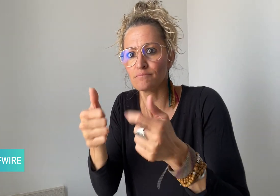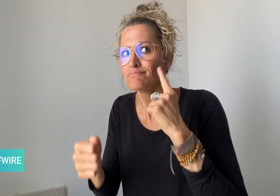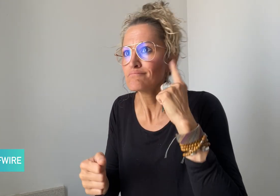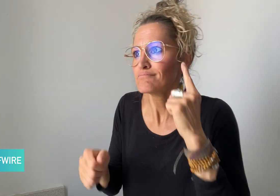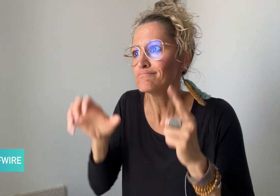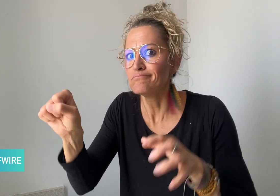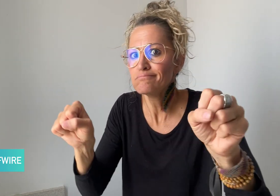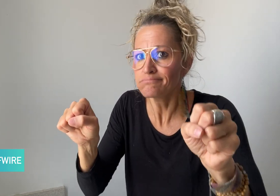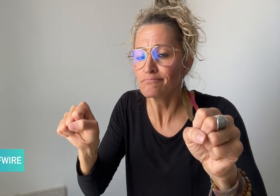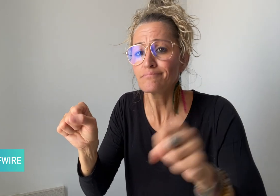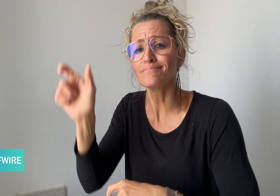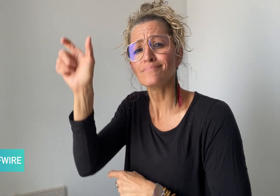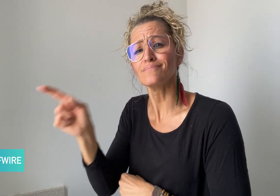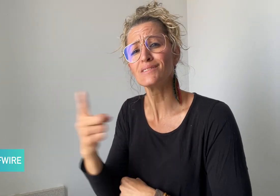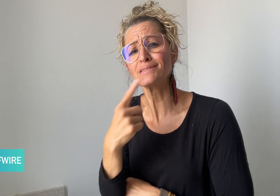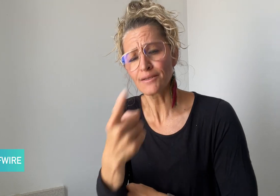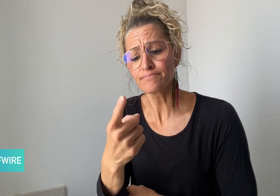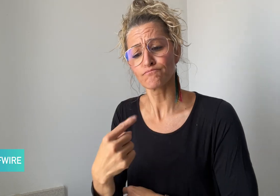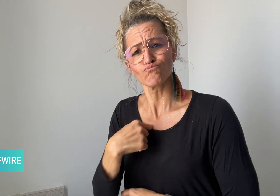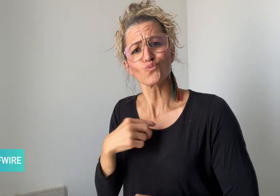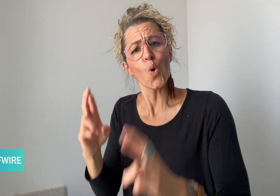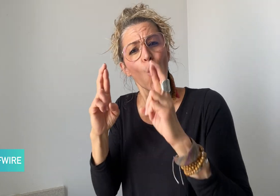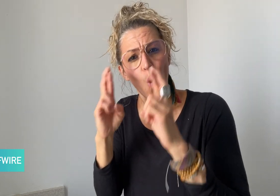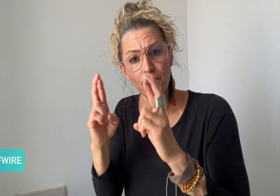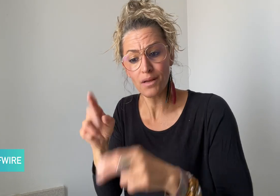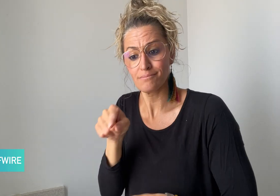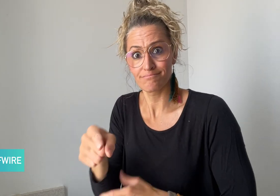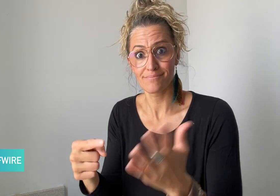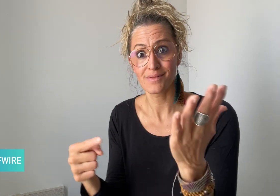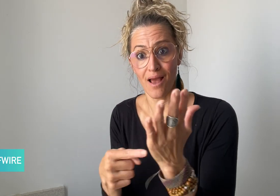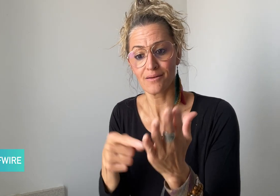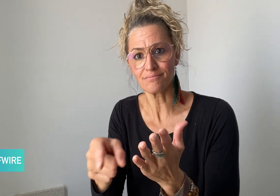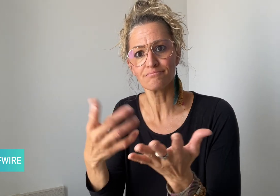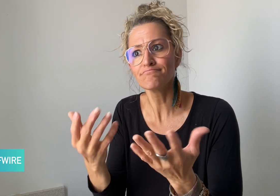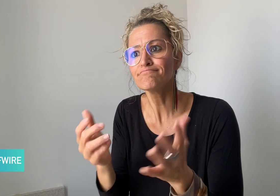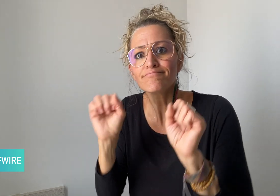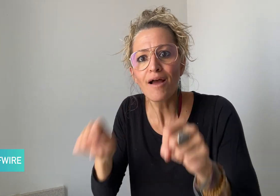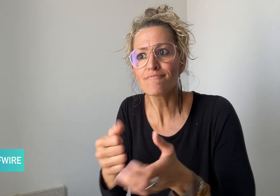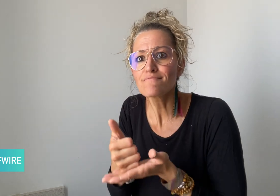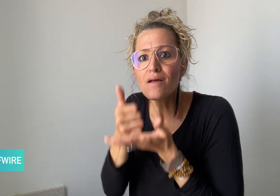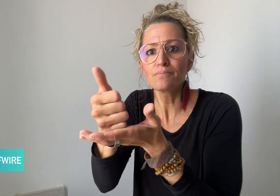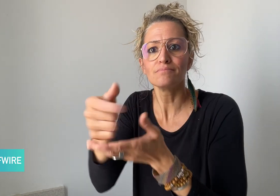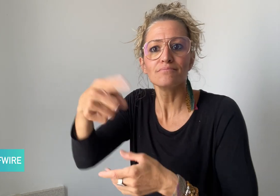better. He says “I hope the device gives Deaf and